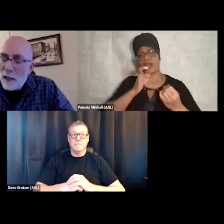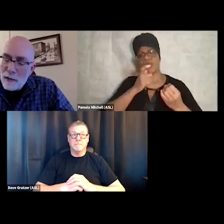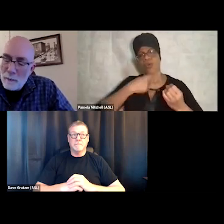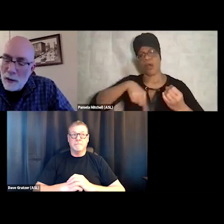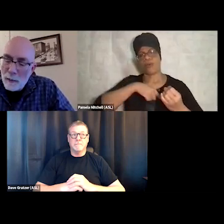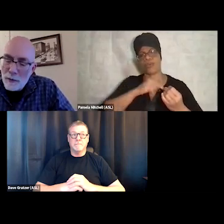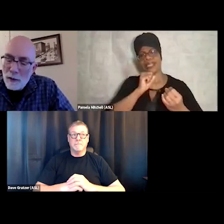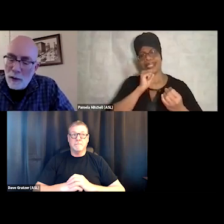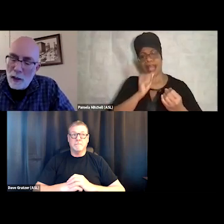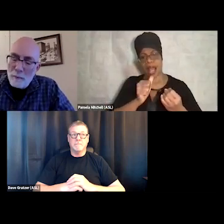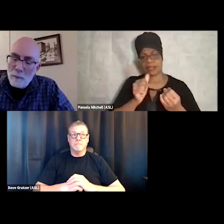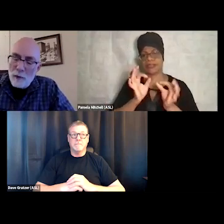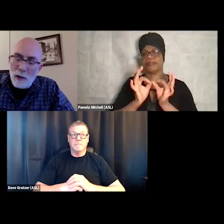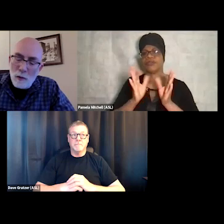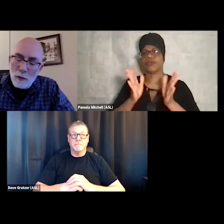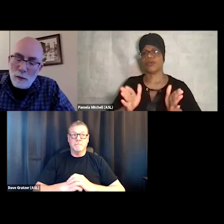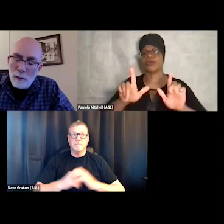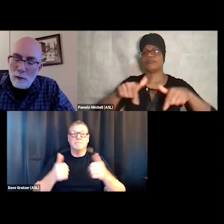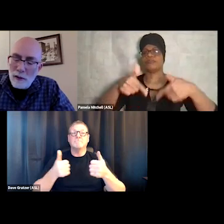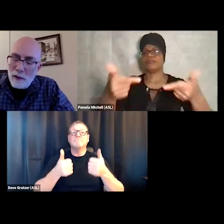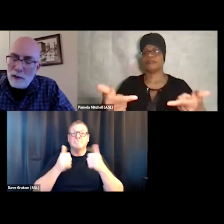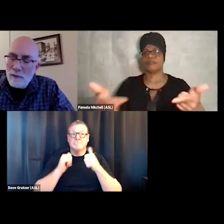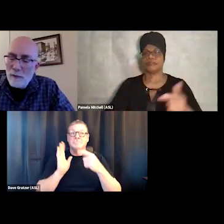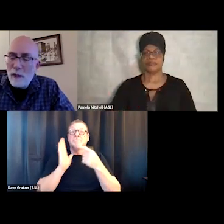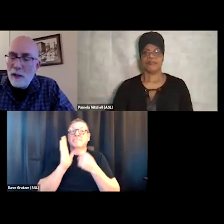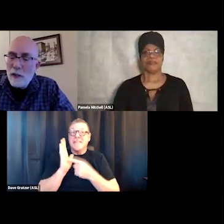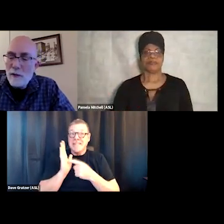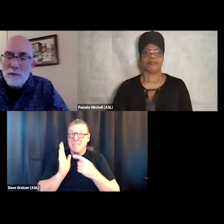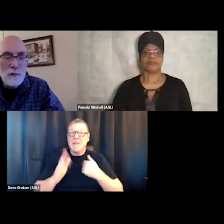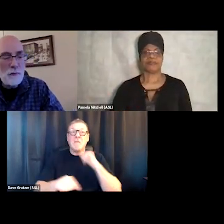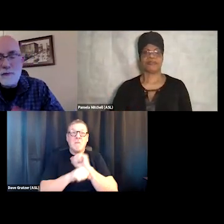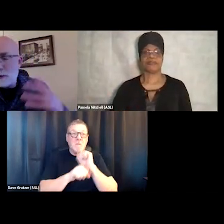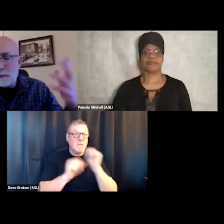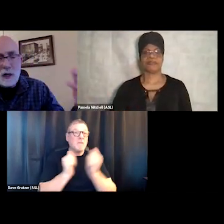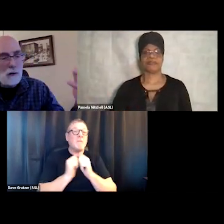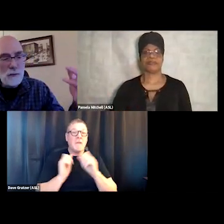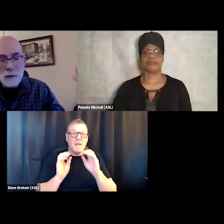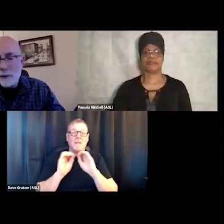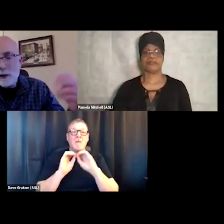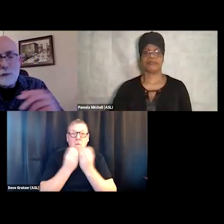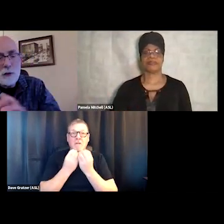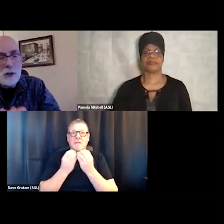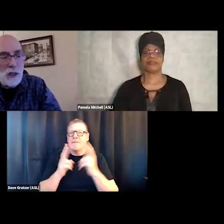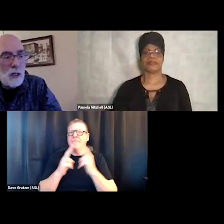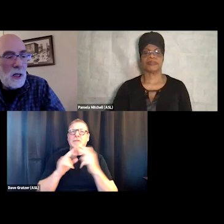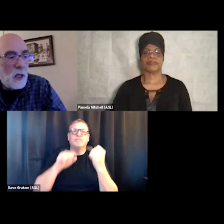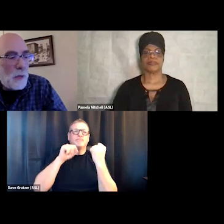And sometimes... I worked with an organization for many years, very powerful in the community,